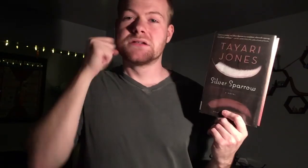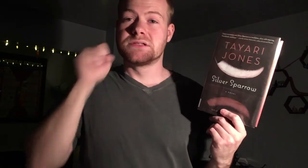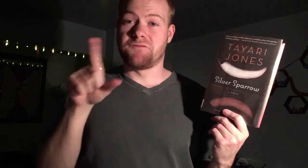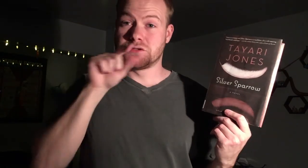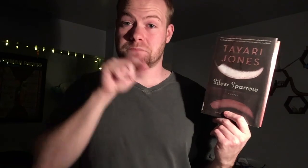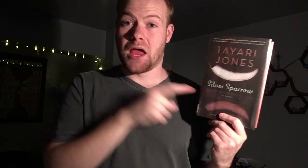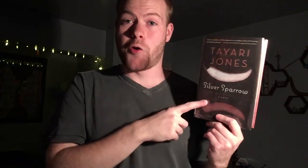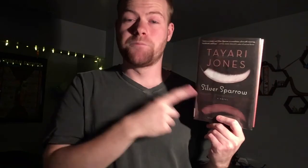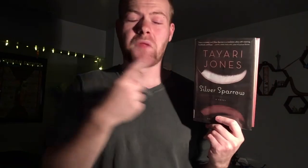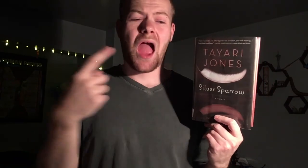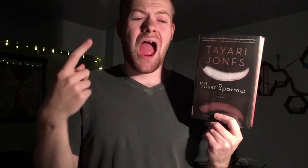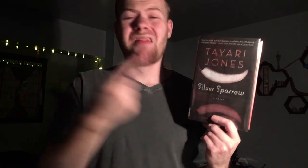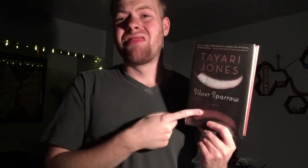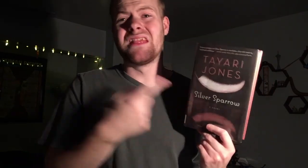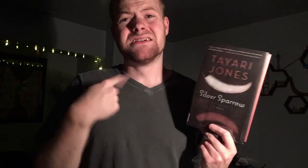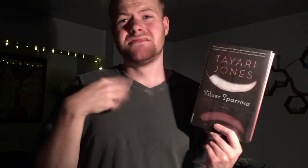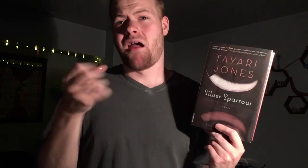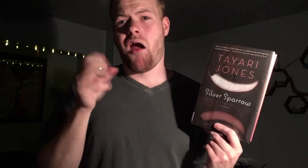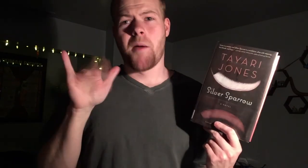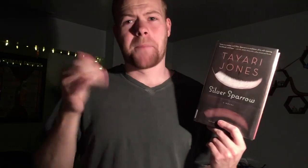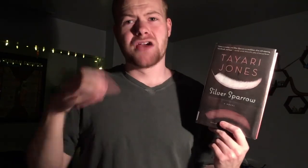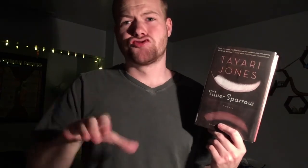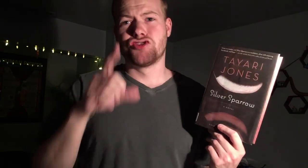Silver Sparrow. This, I got by chance.